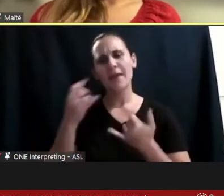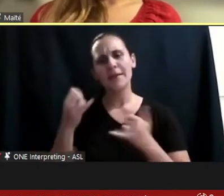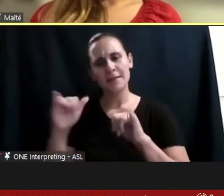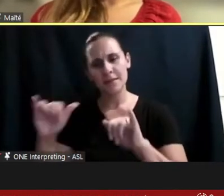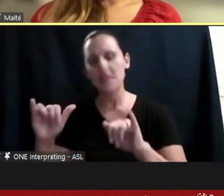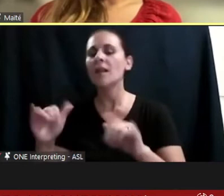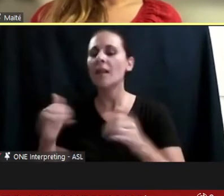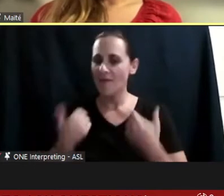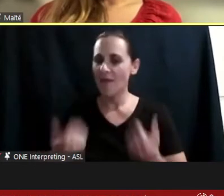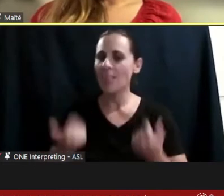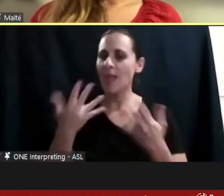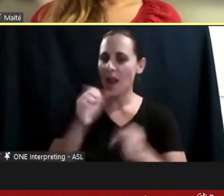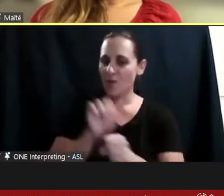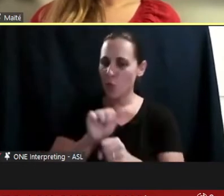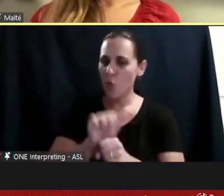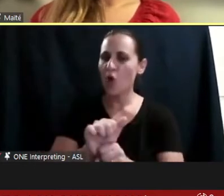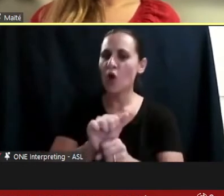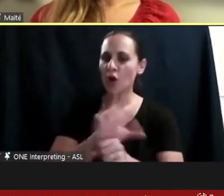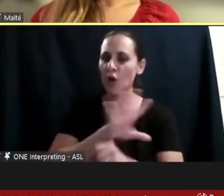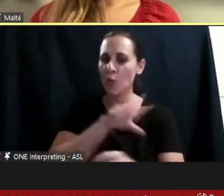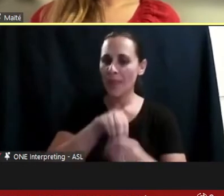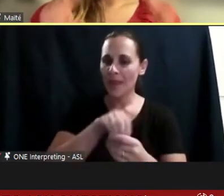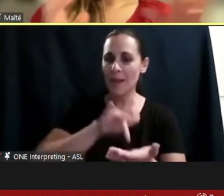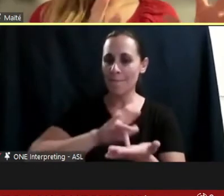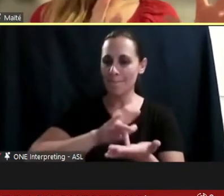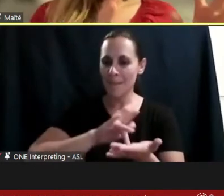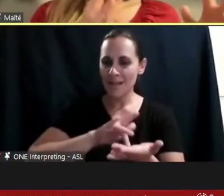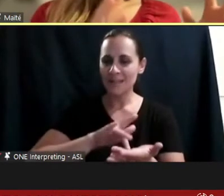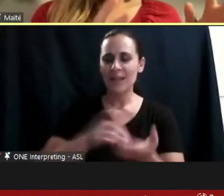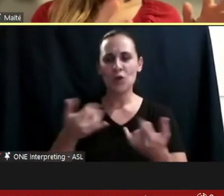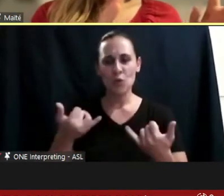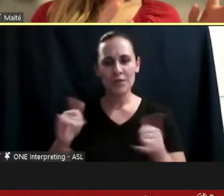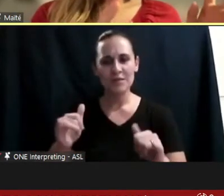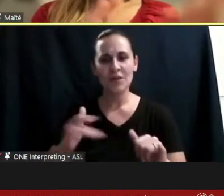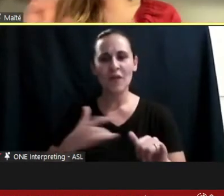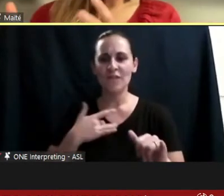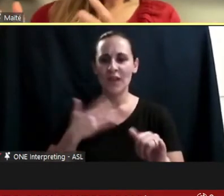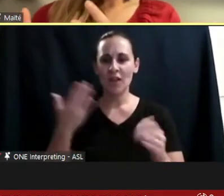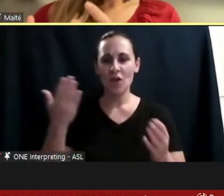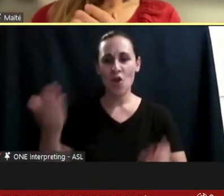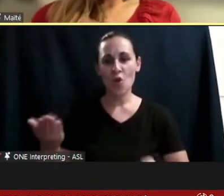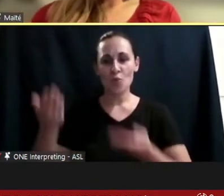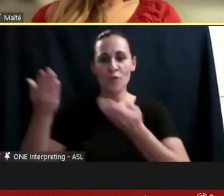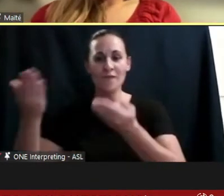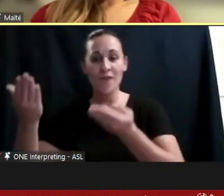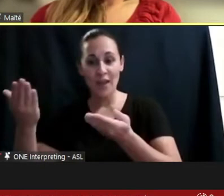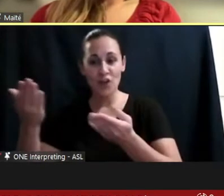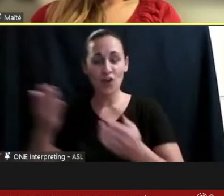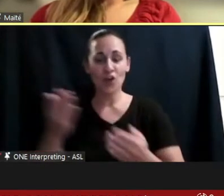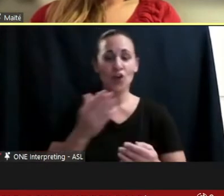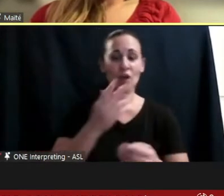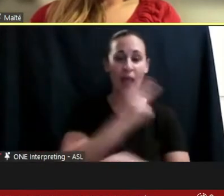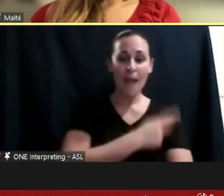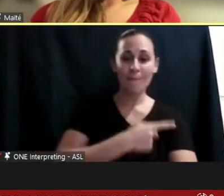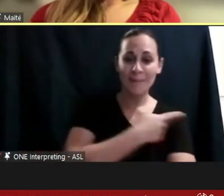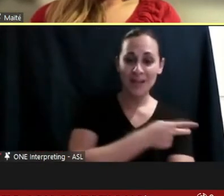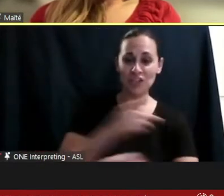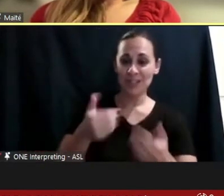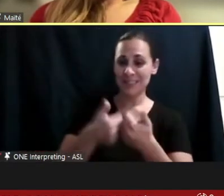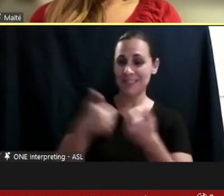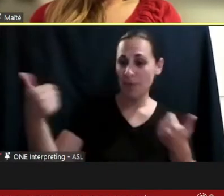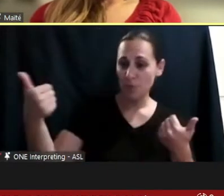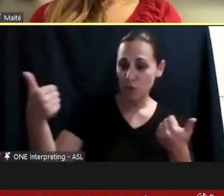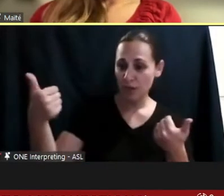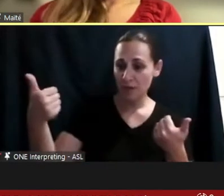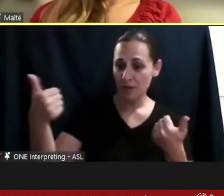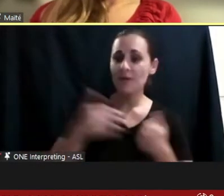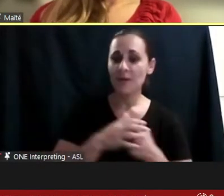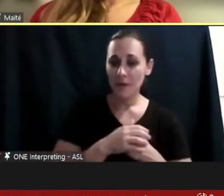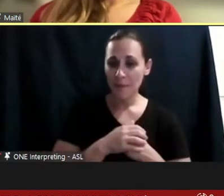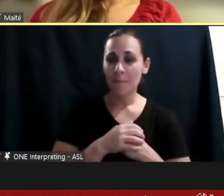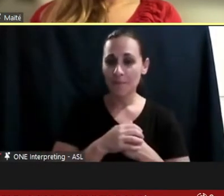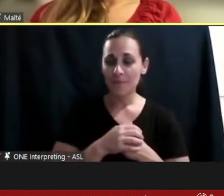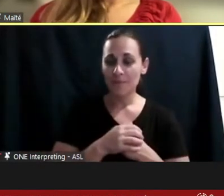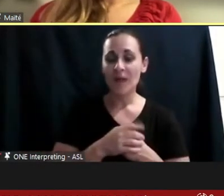medicine, only think about providers and them as a separate entity. That could all use a lot of work